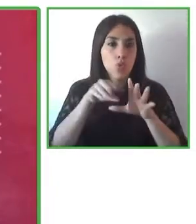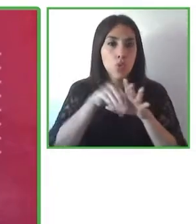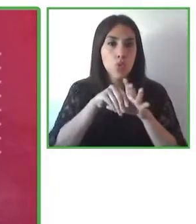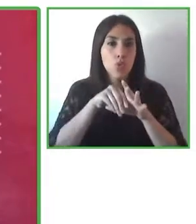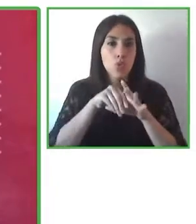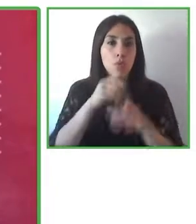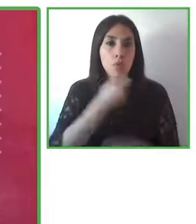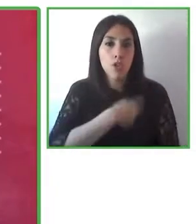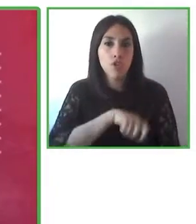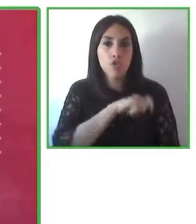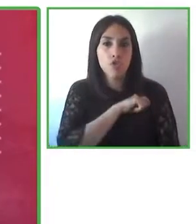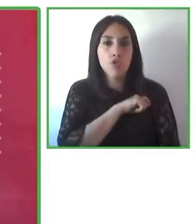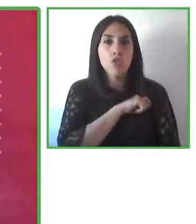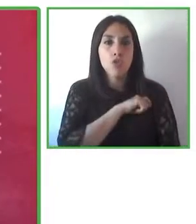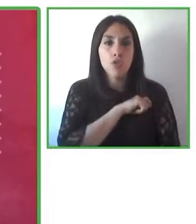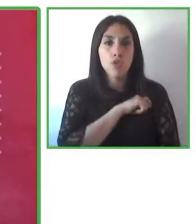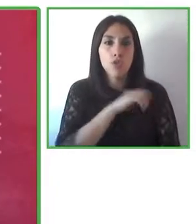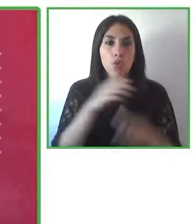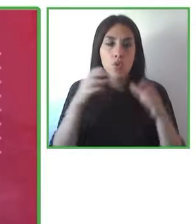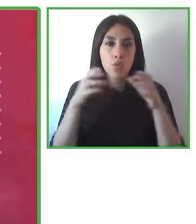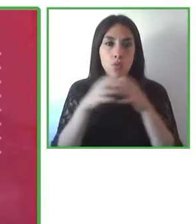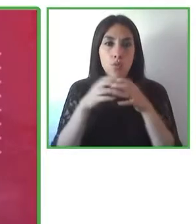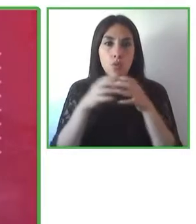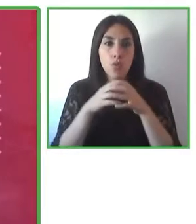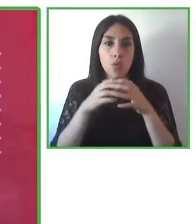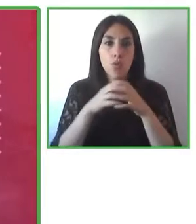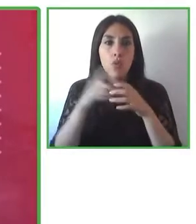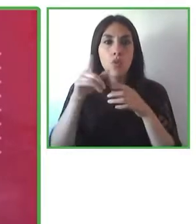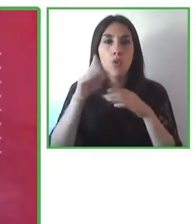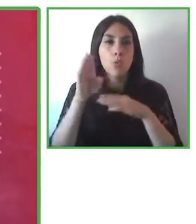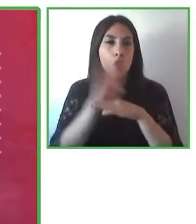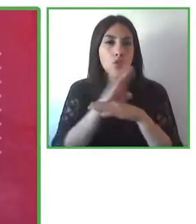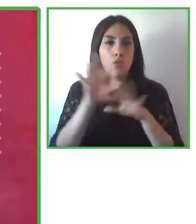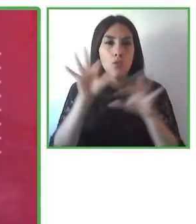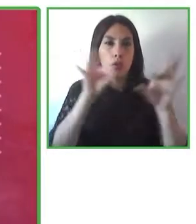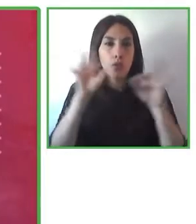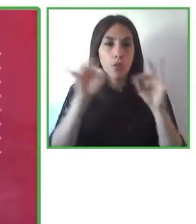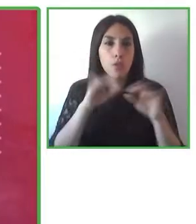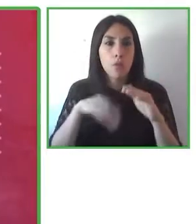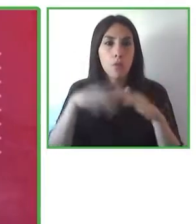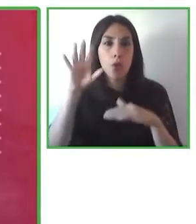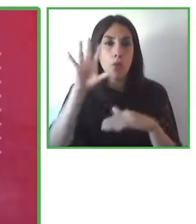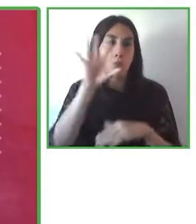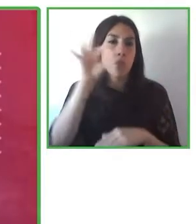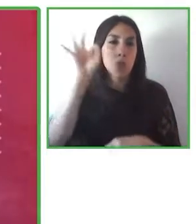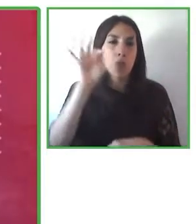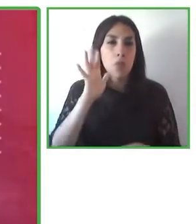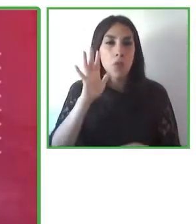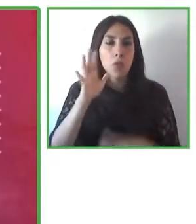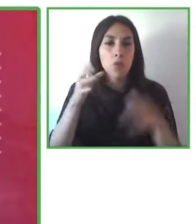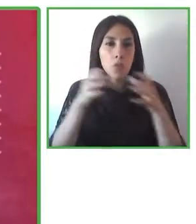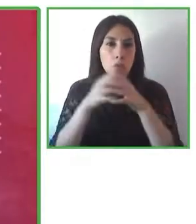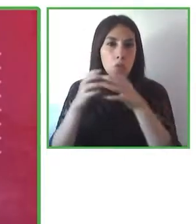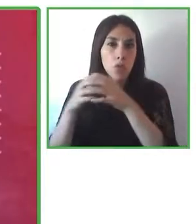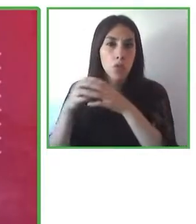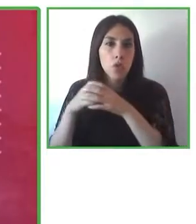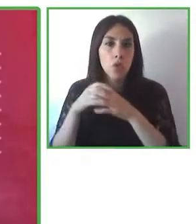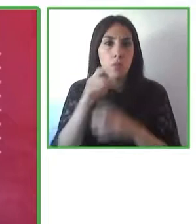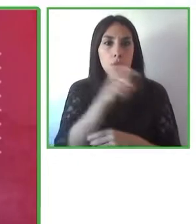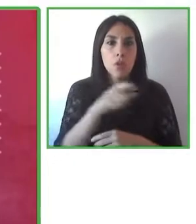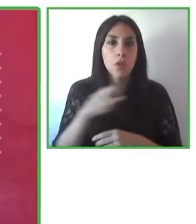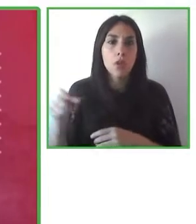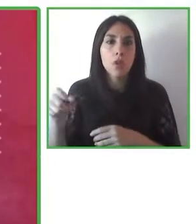950 organizations of people with intellectual disabilities and also their families and